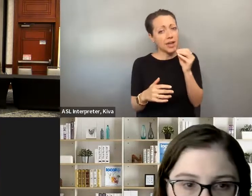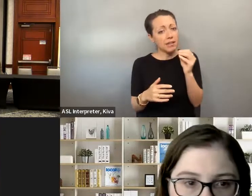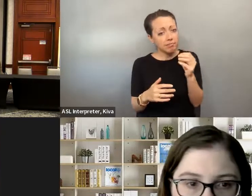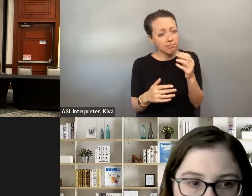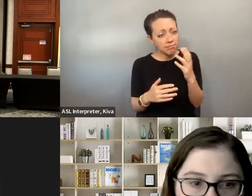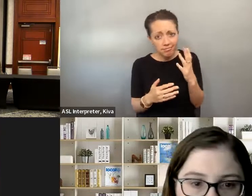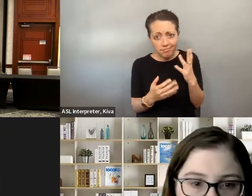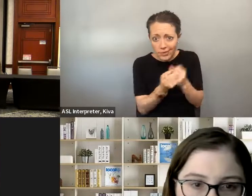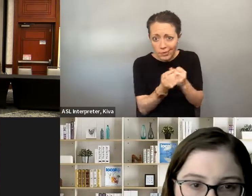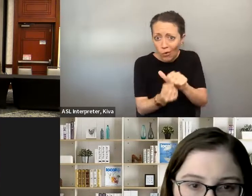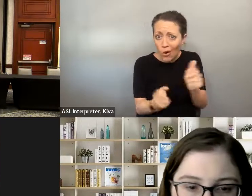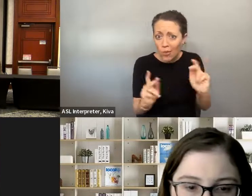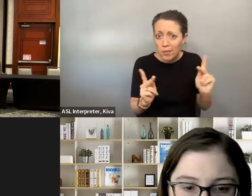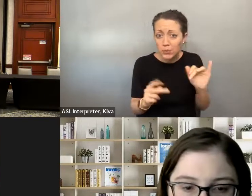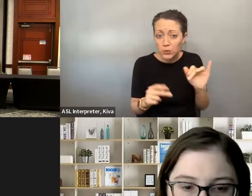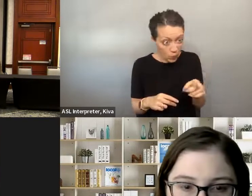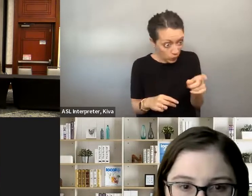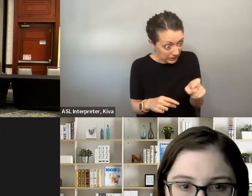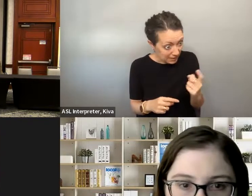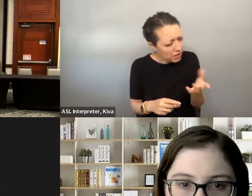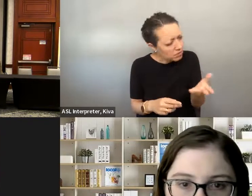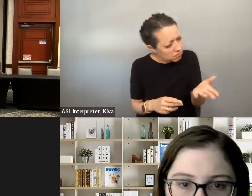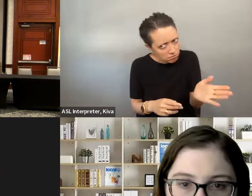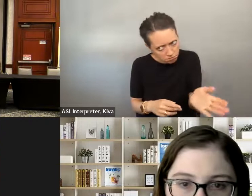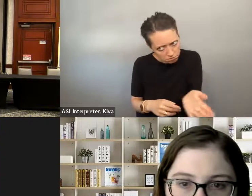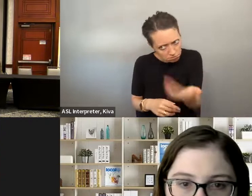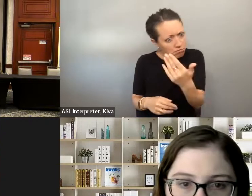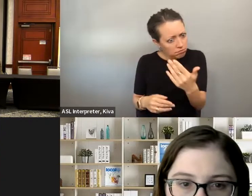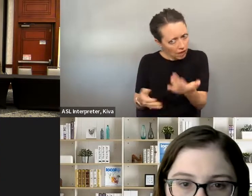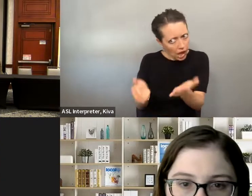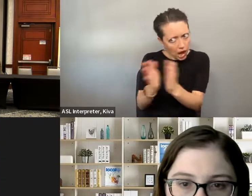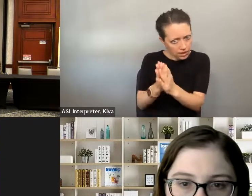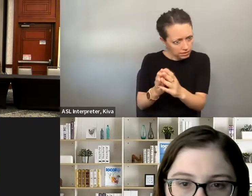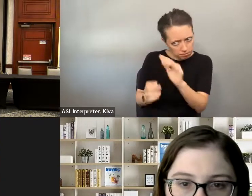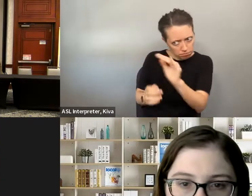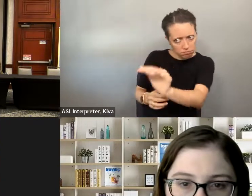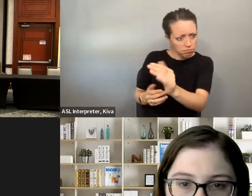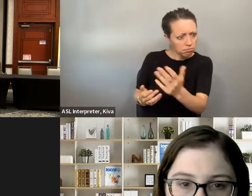being good advocates, that we' re asking for what we need and